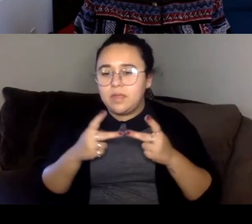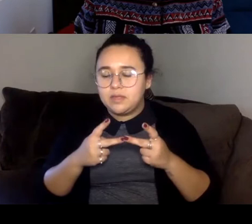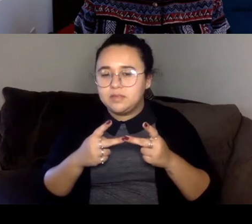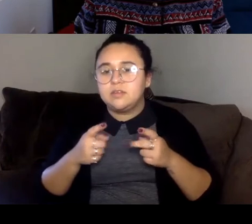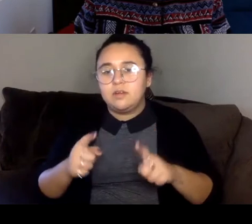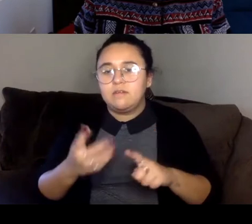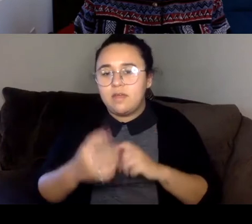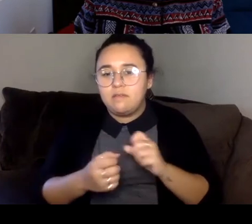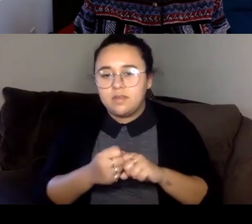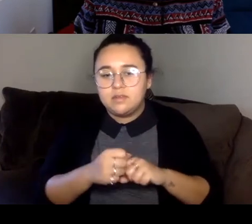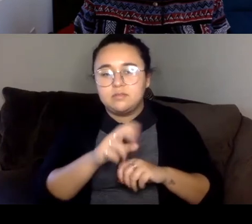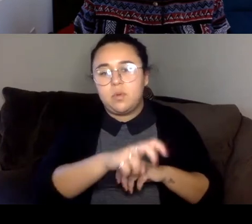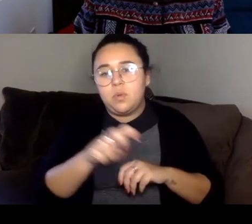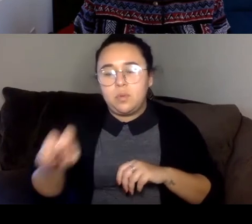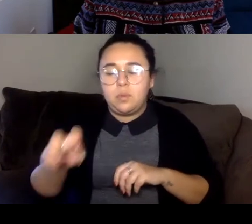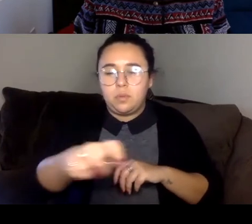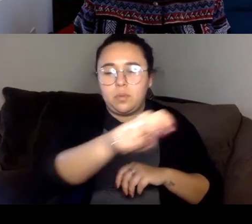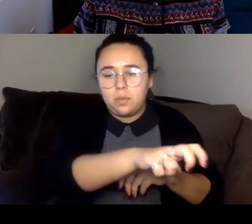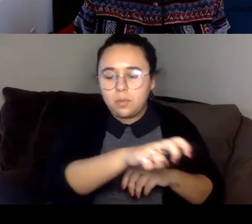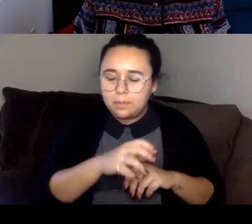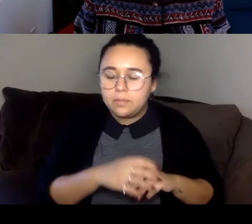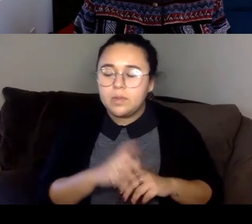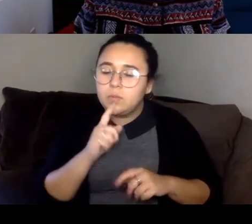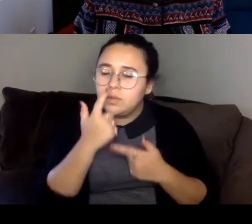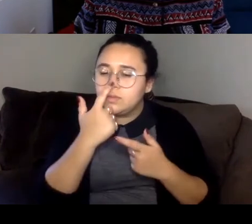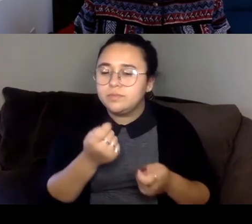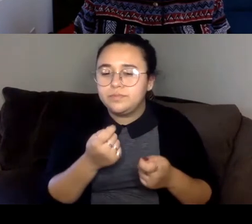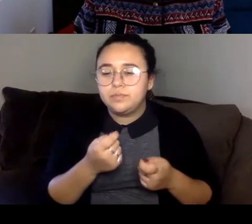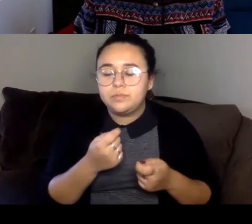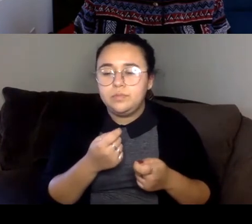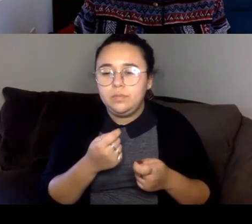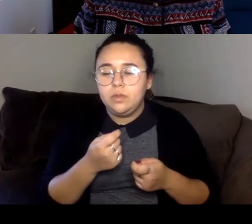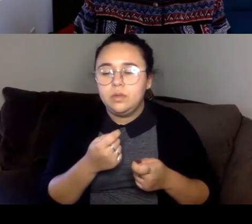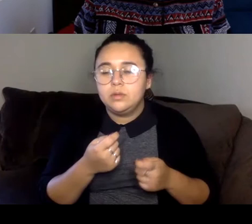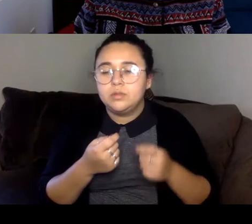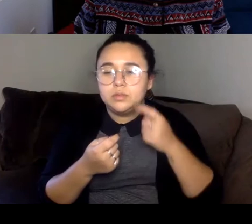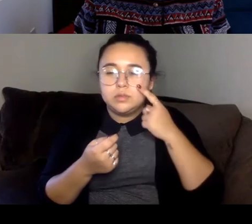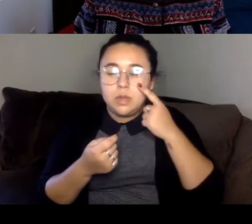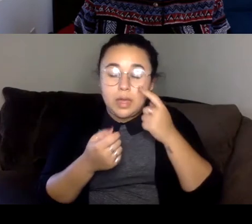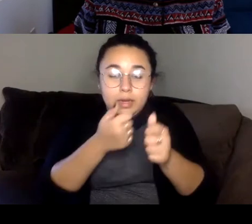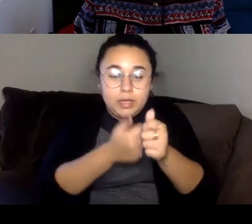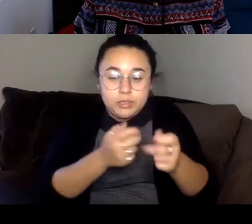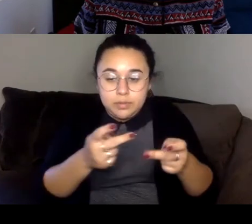And so, I was just really interested in an each place because I was there for such a short period of time.